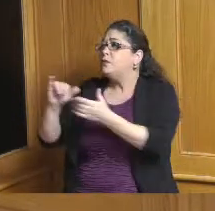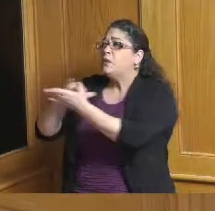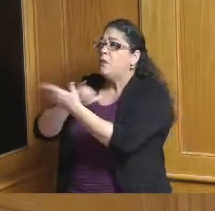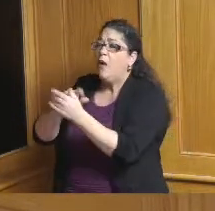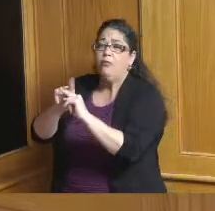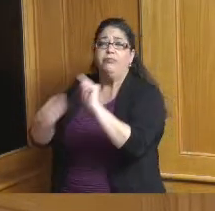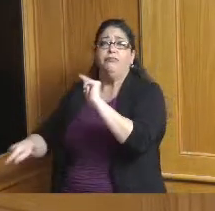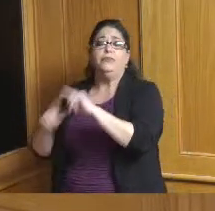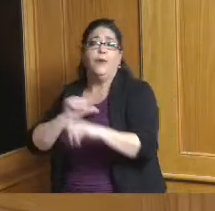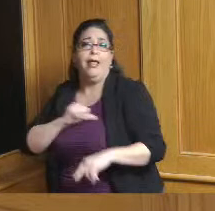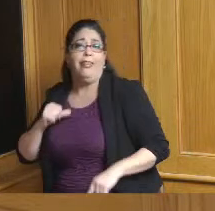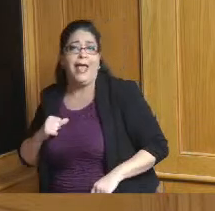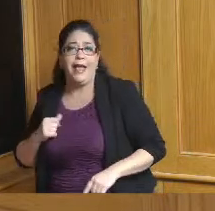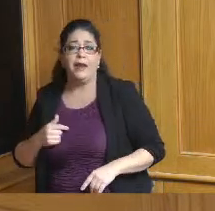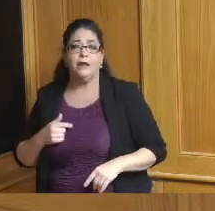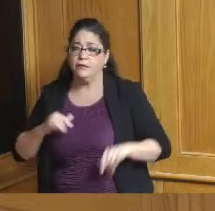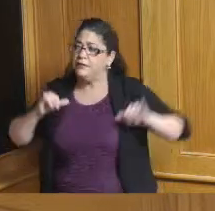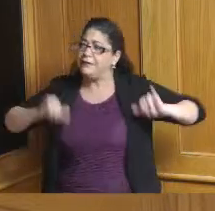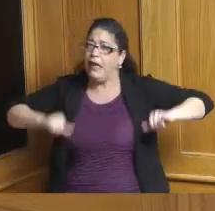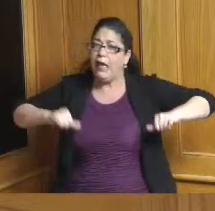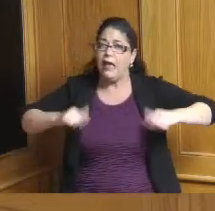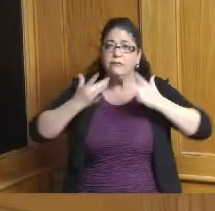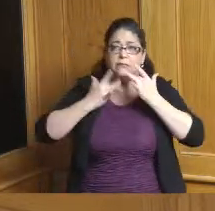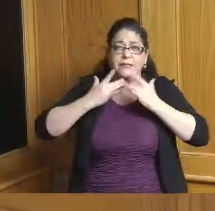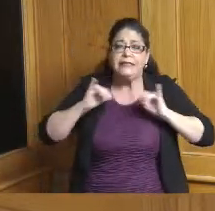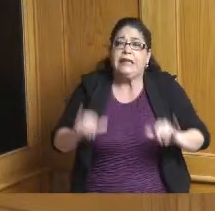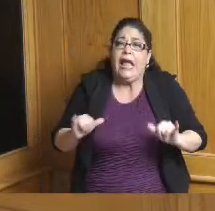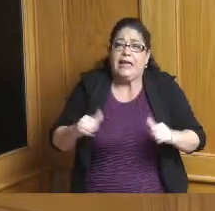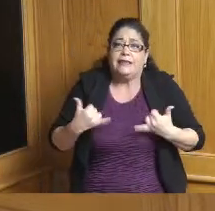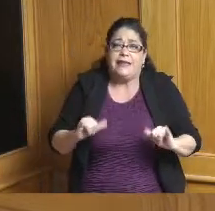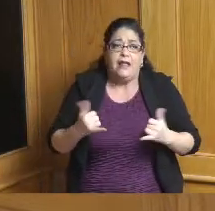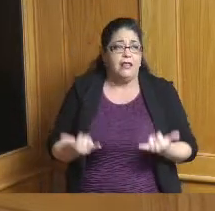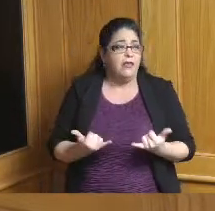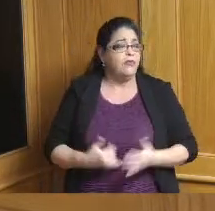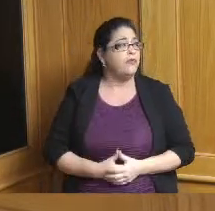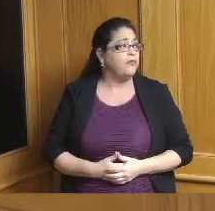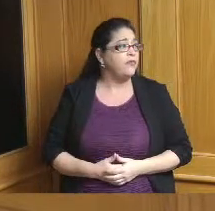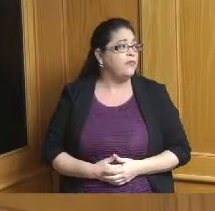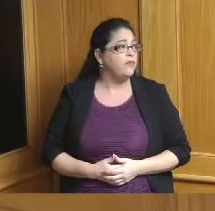in that I'm glad you kept that in under the title of economic development because you can have all